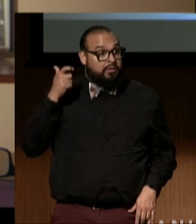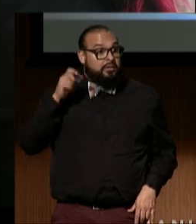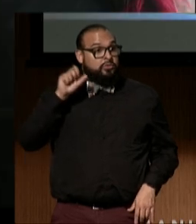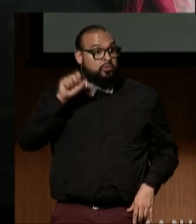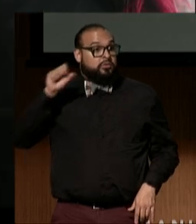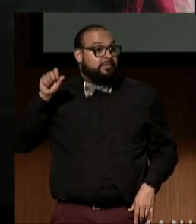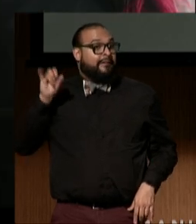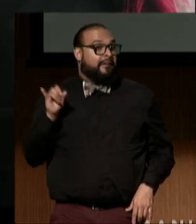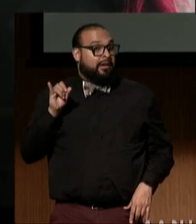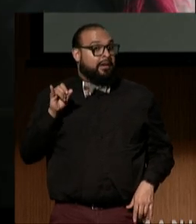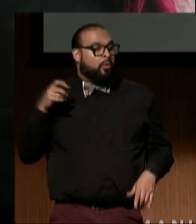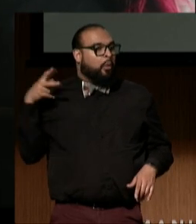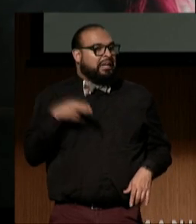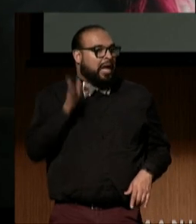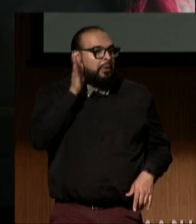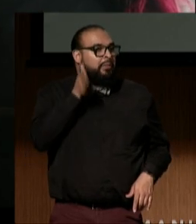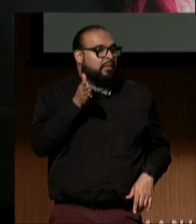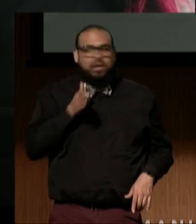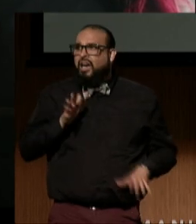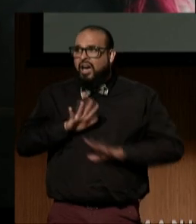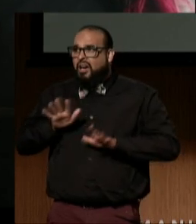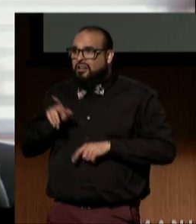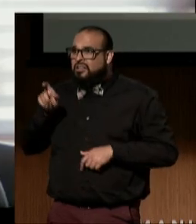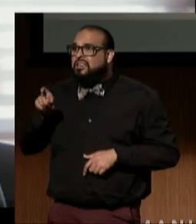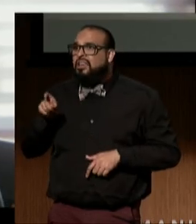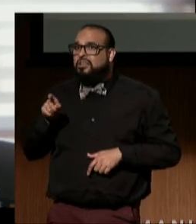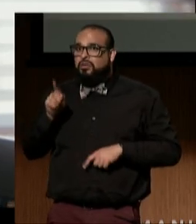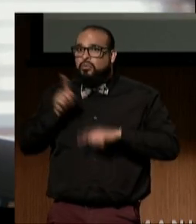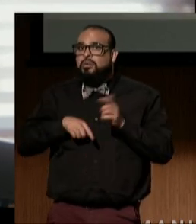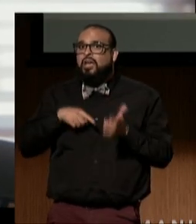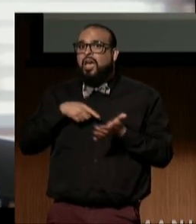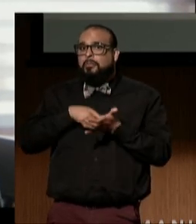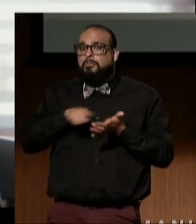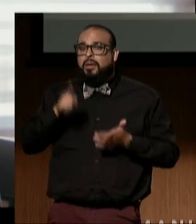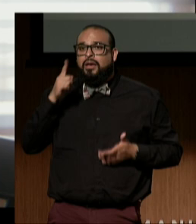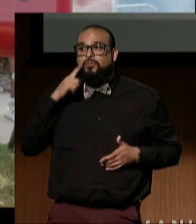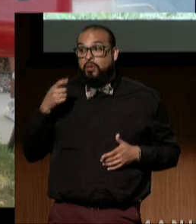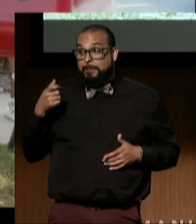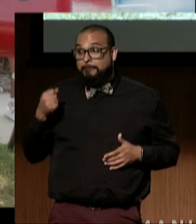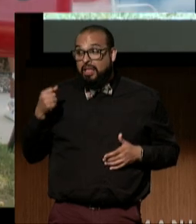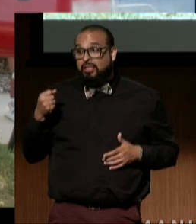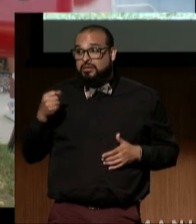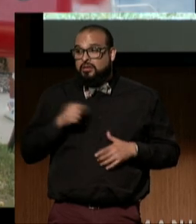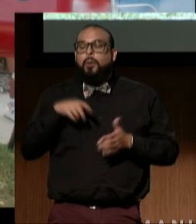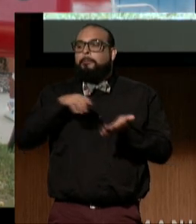We have to have it. We'd never be able to pay for the bills. ("Anyone Else but You" by The Moldy Peaches)